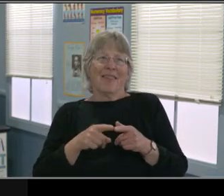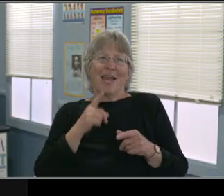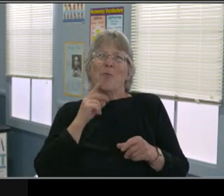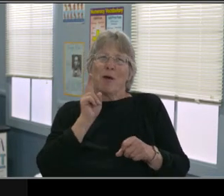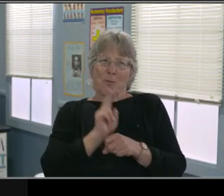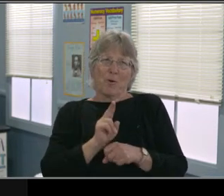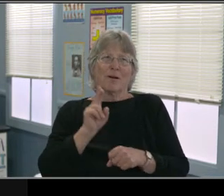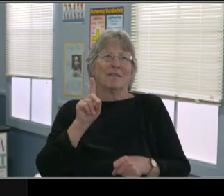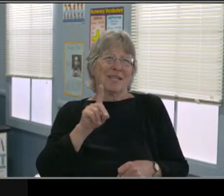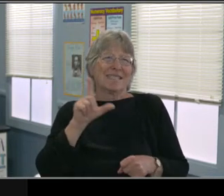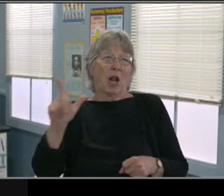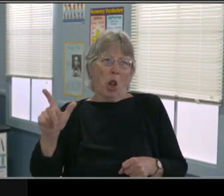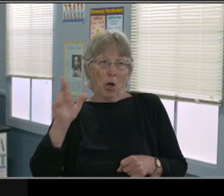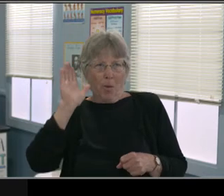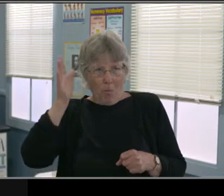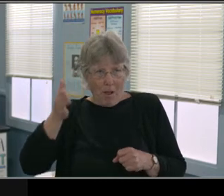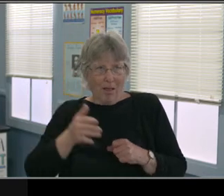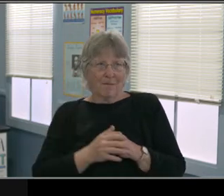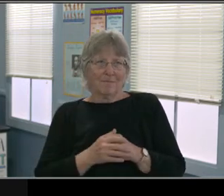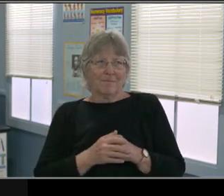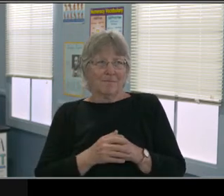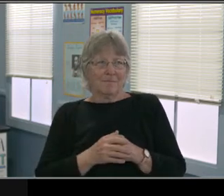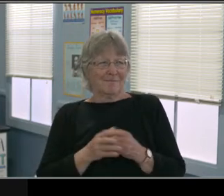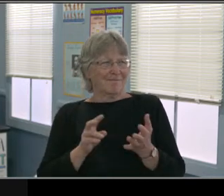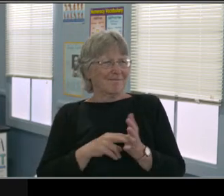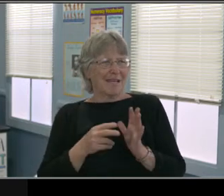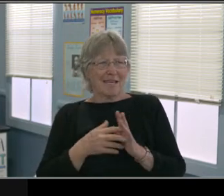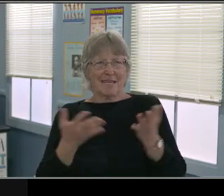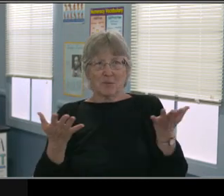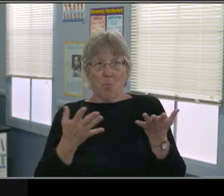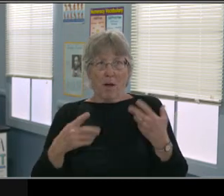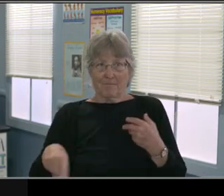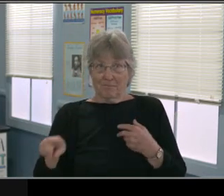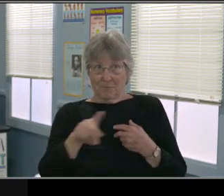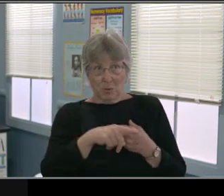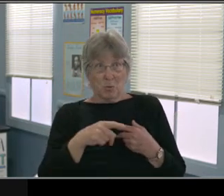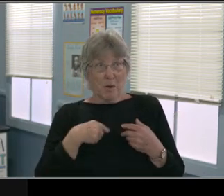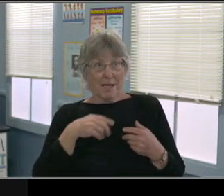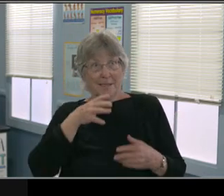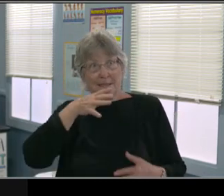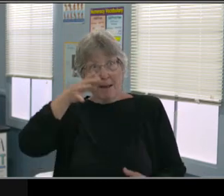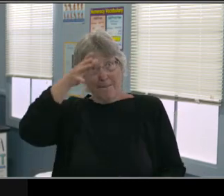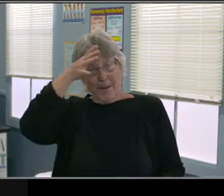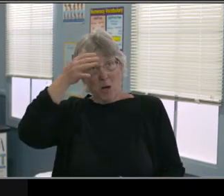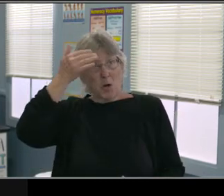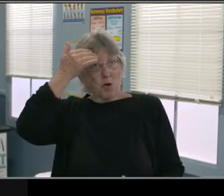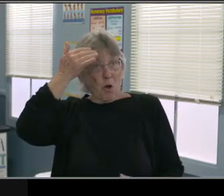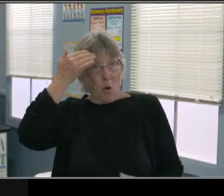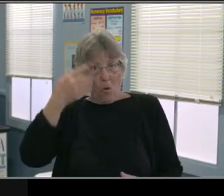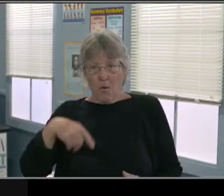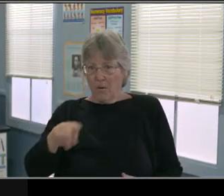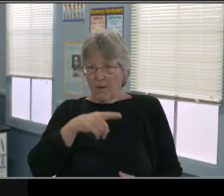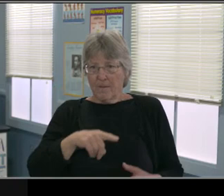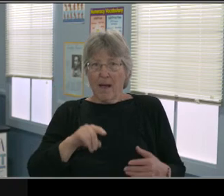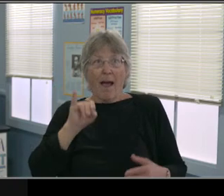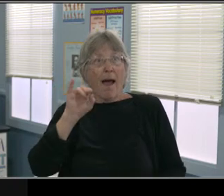Moving on to the last section of that statement. I wanna direct your attention to the yellow highlighted section at the top